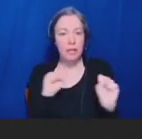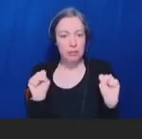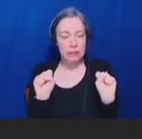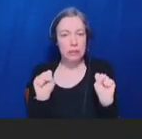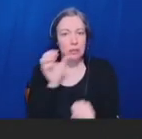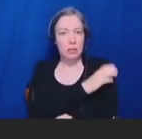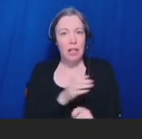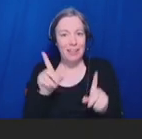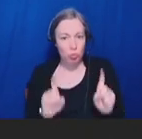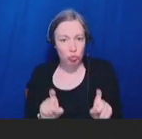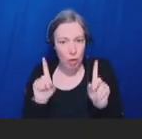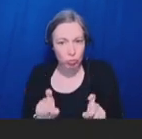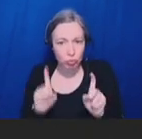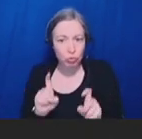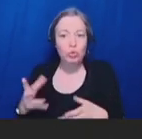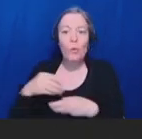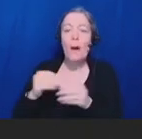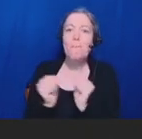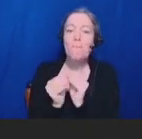with allergies.